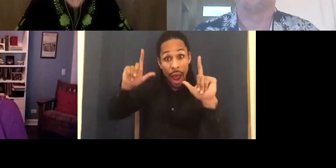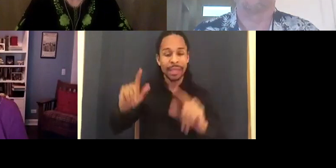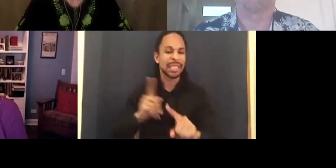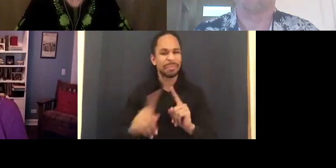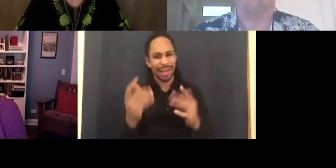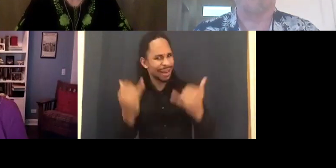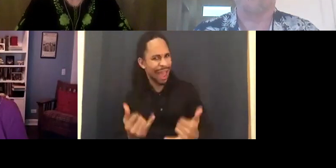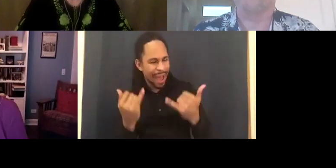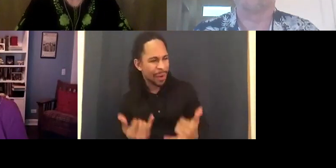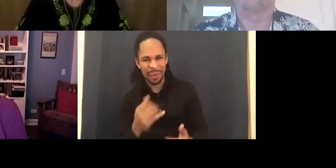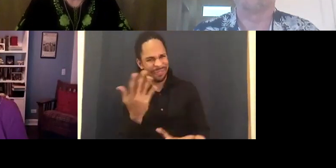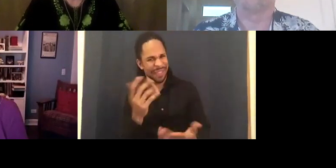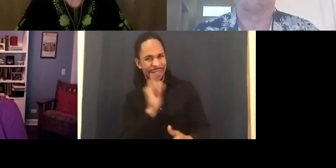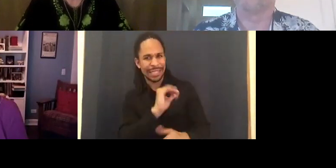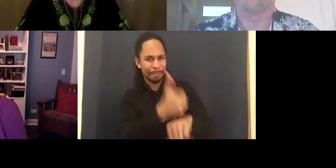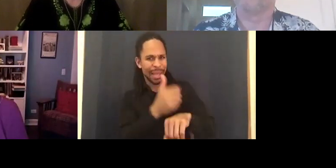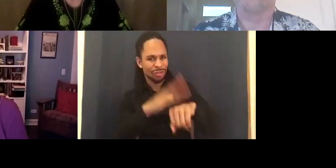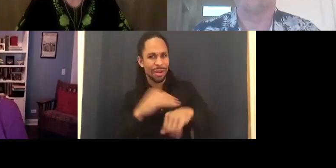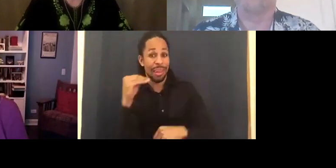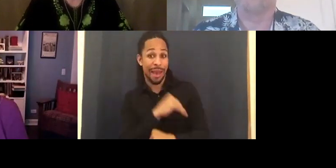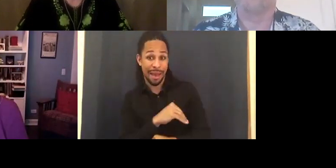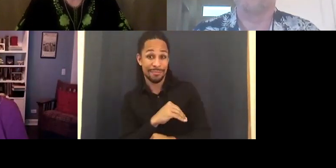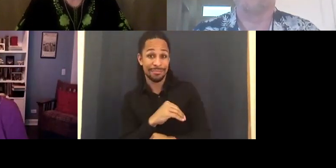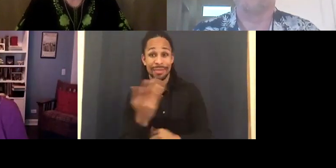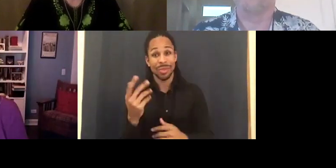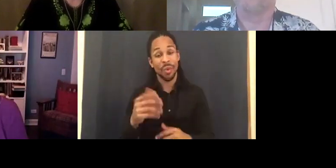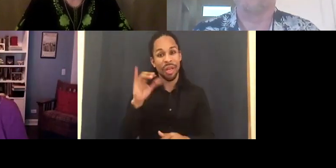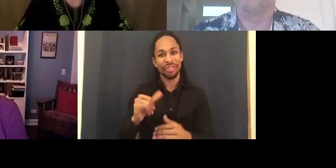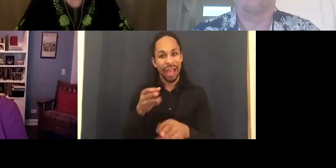The protagonist became an artist, a painter.